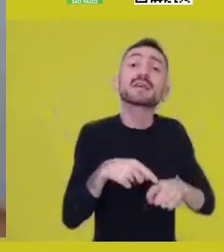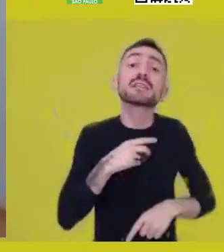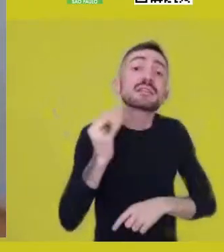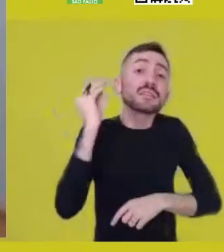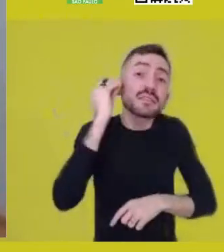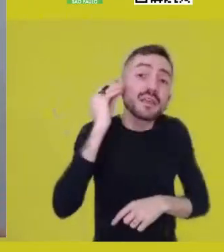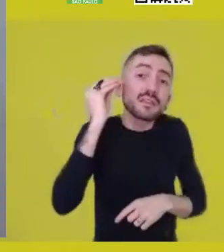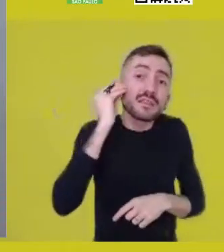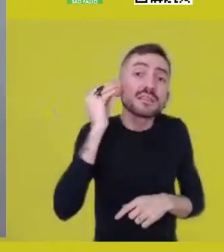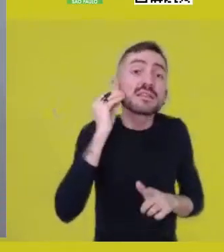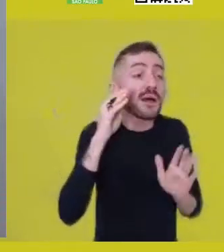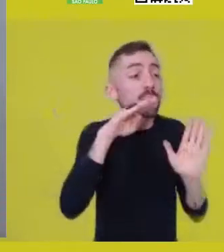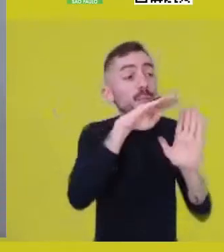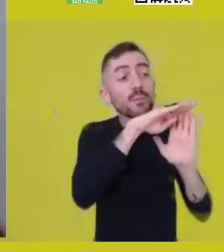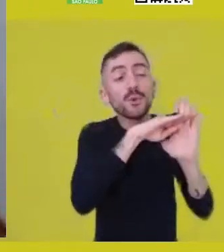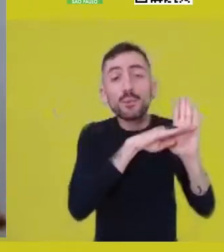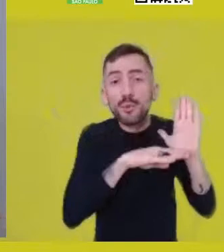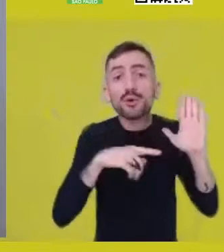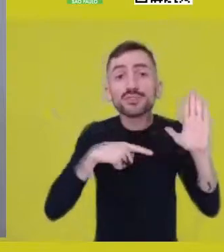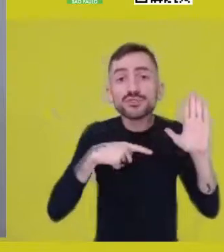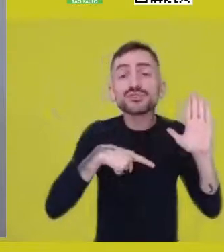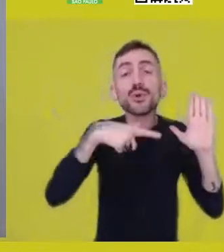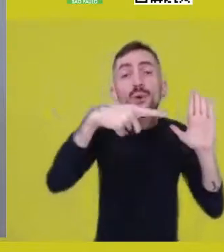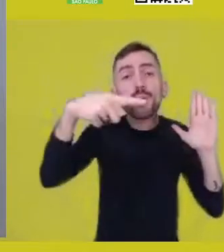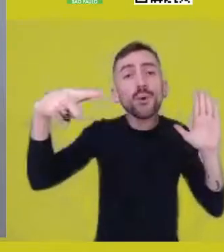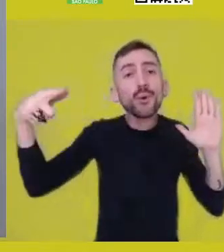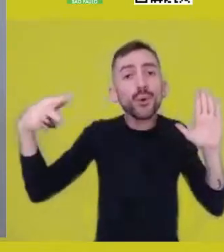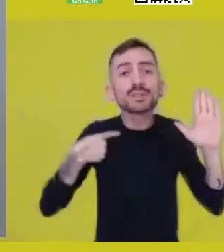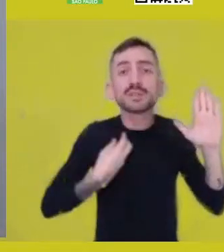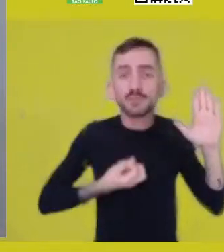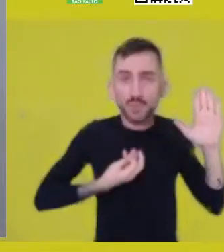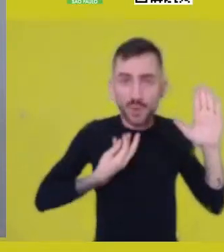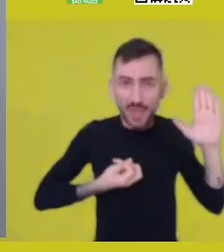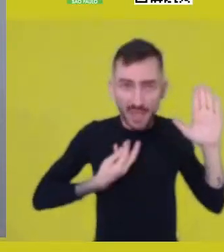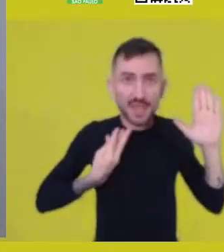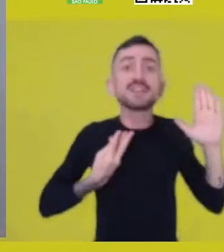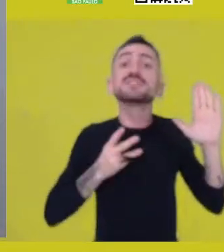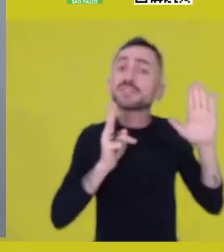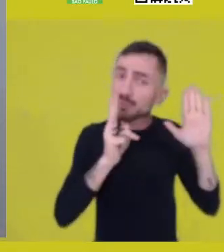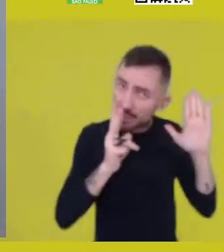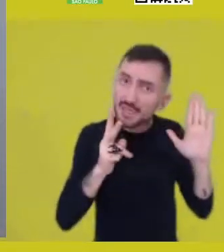including in the conceptual sense, the lexicological sense.